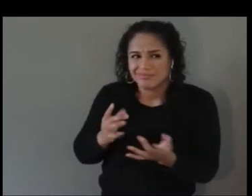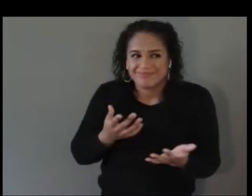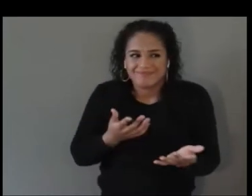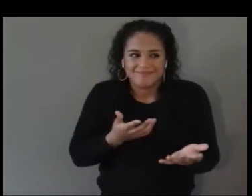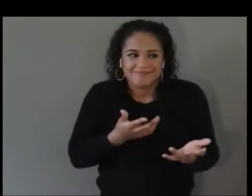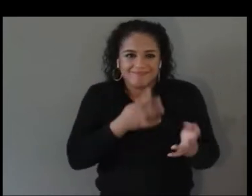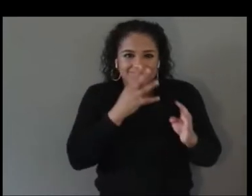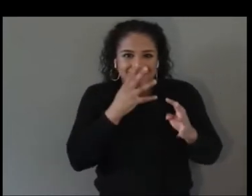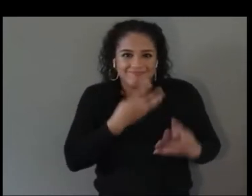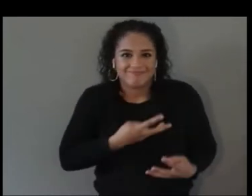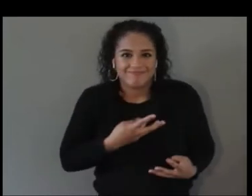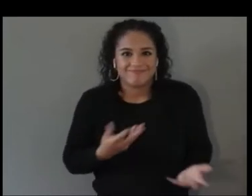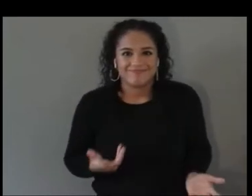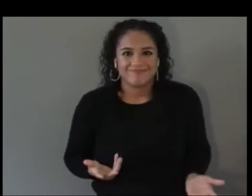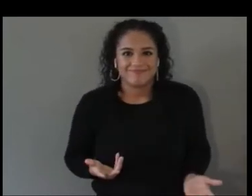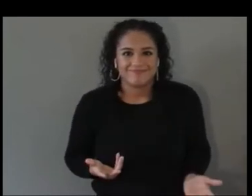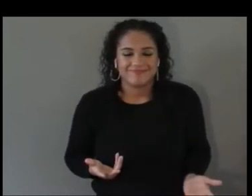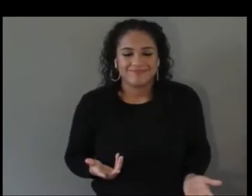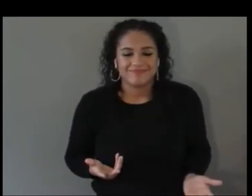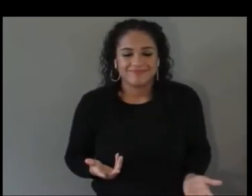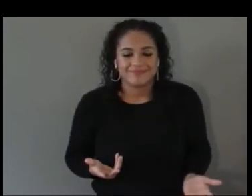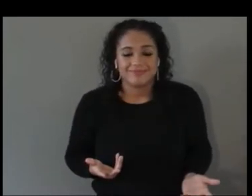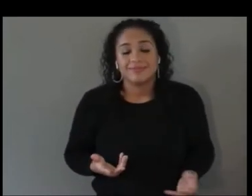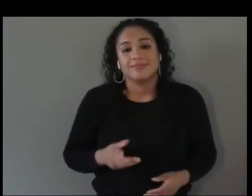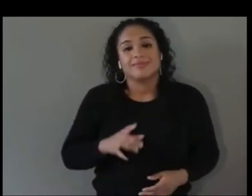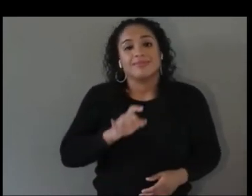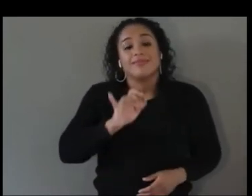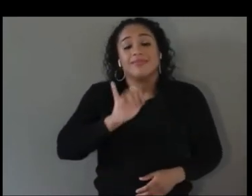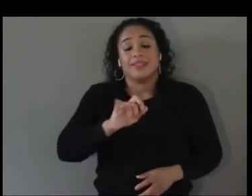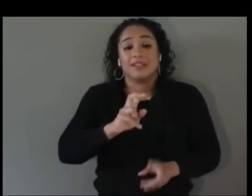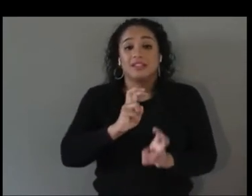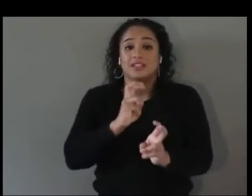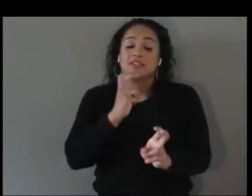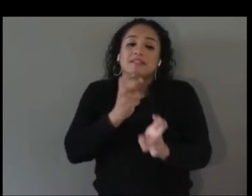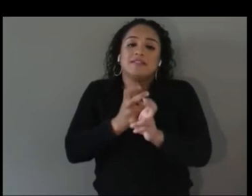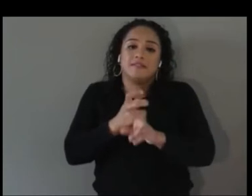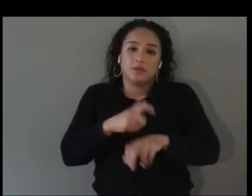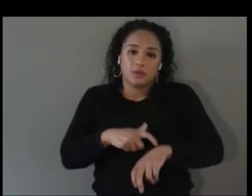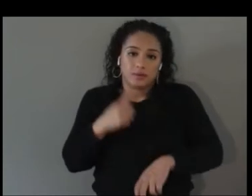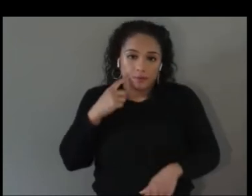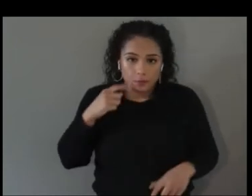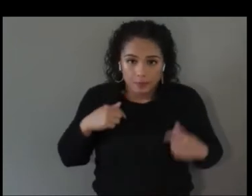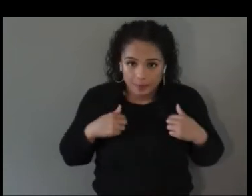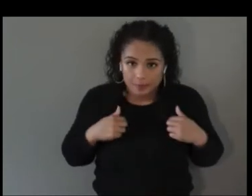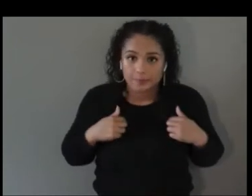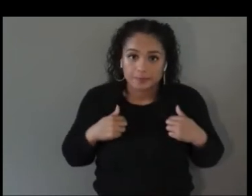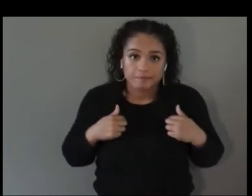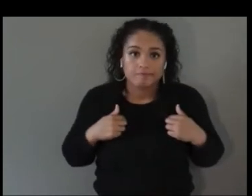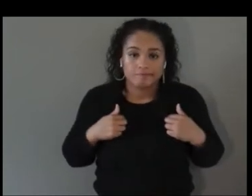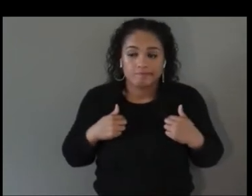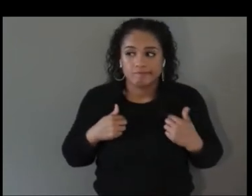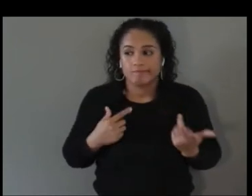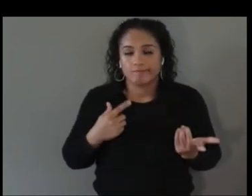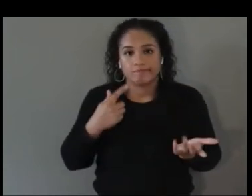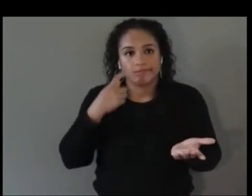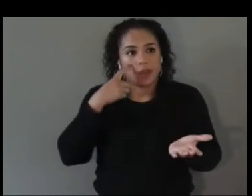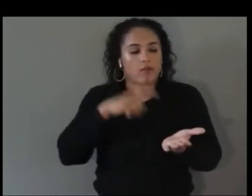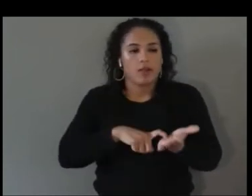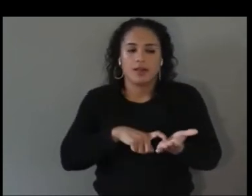and that was a really difficult time period and I realized that the only way to move forward